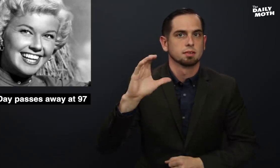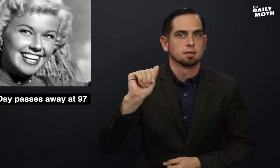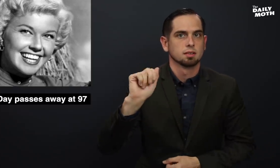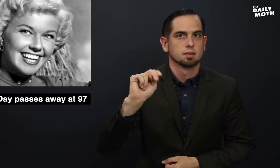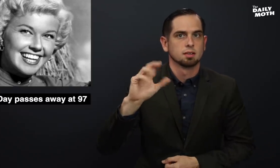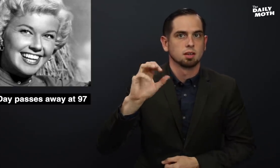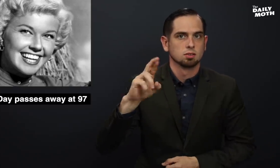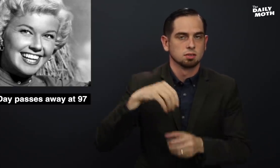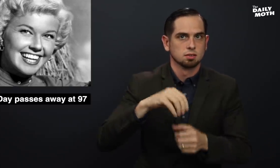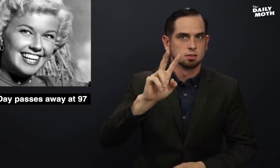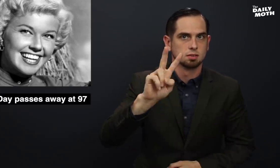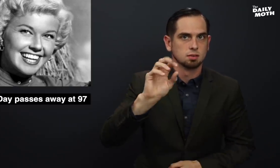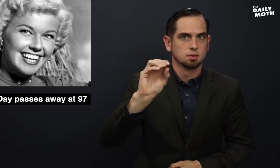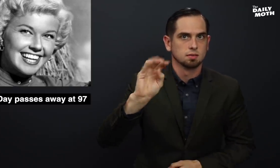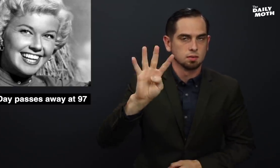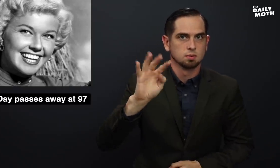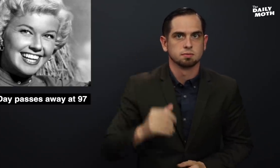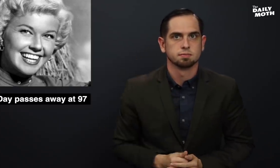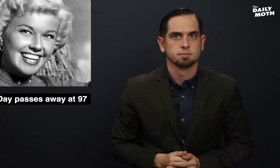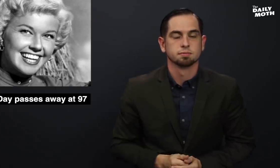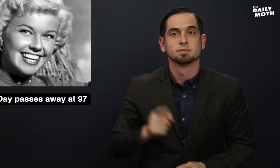from cancer in 2004.